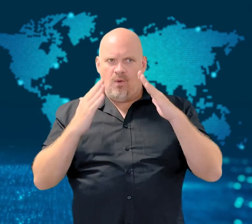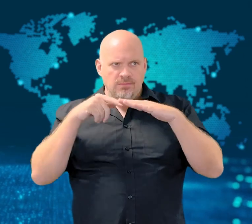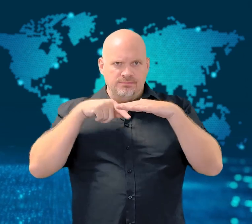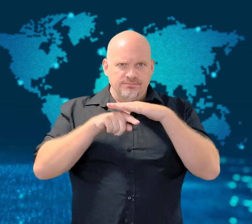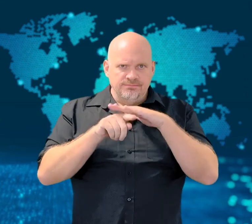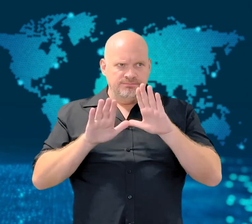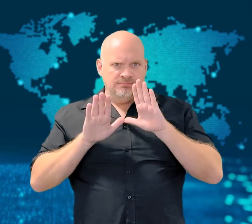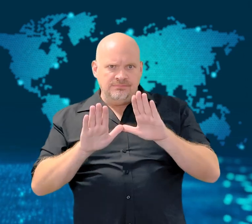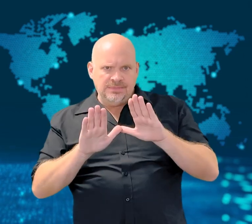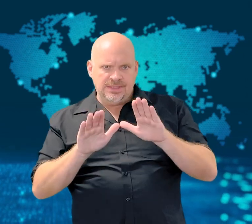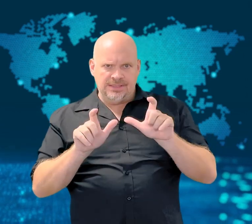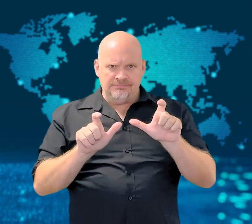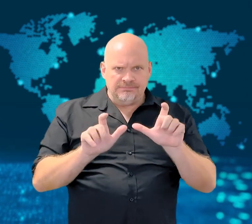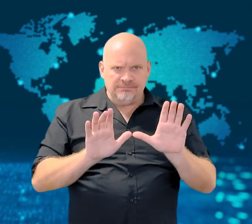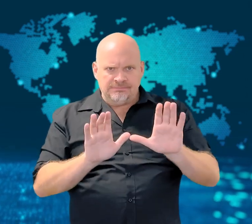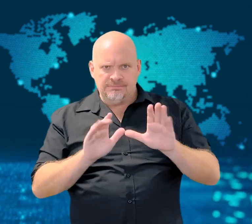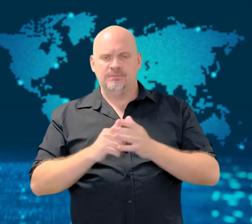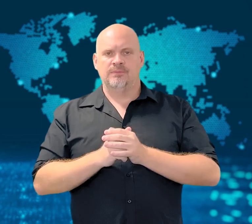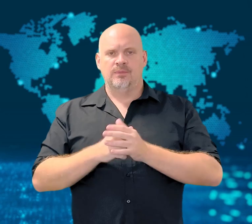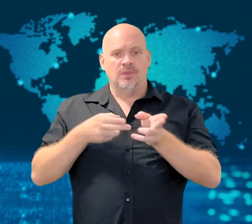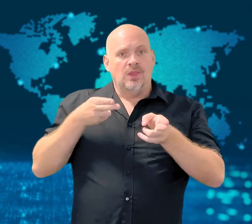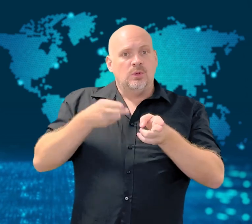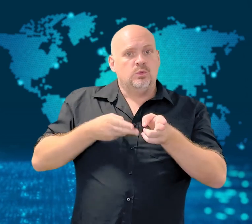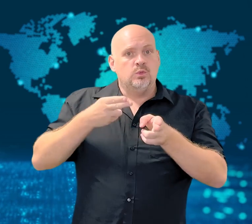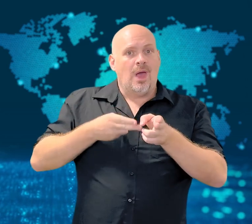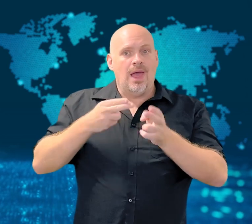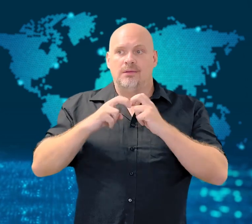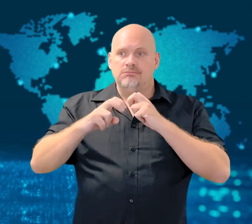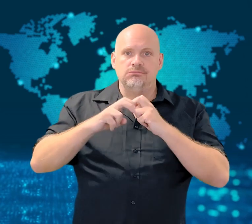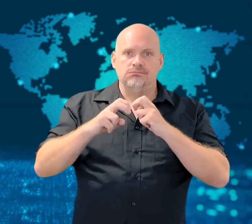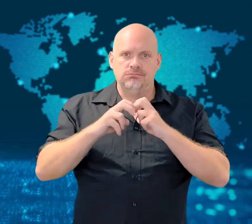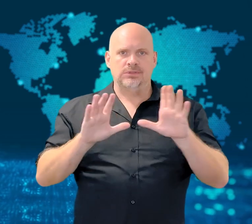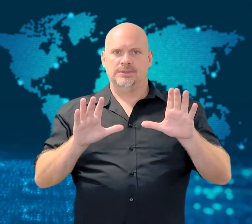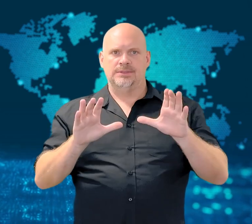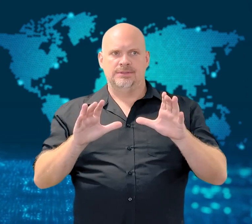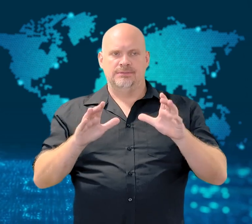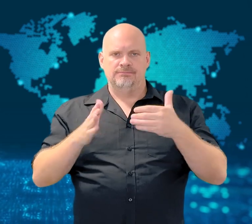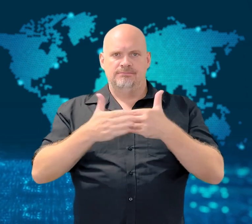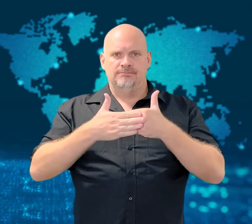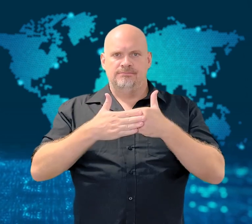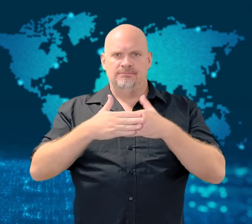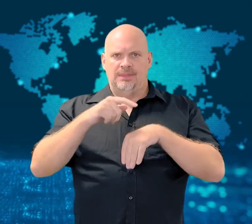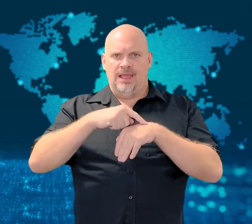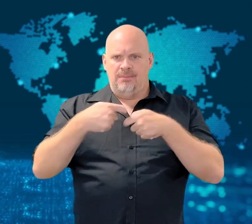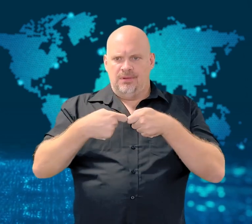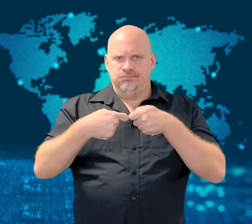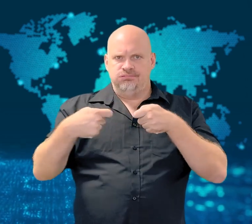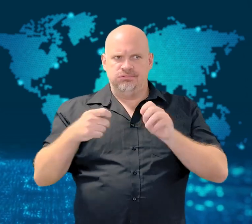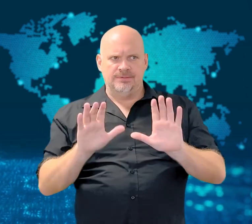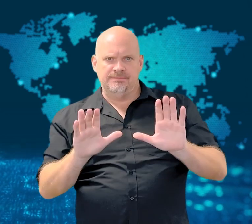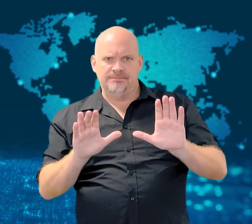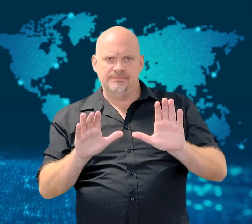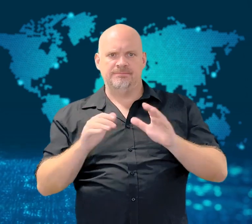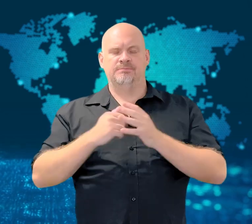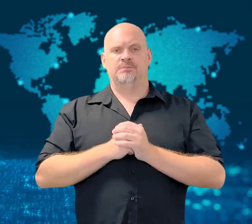Train service in those regions were also suspended.